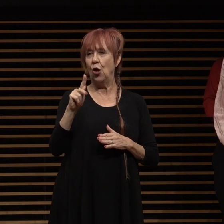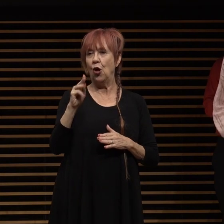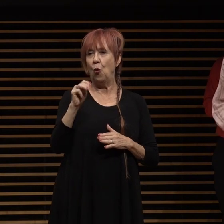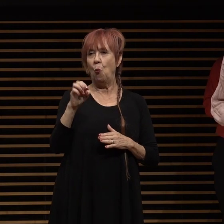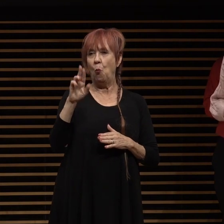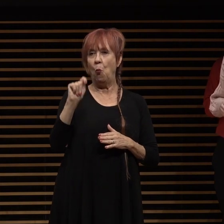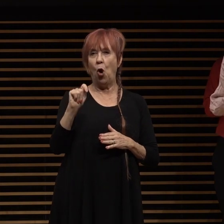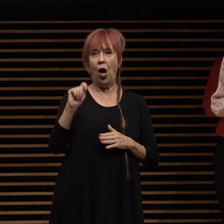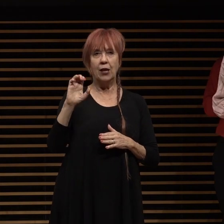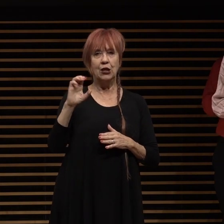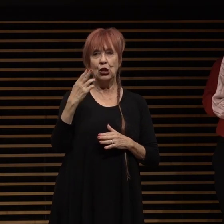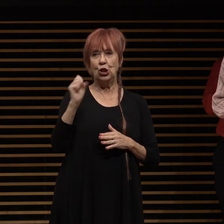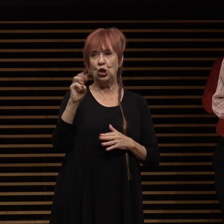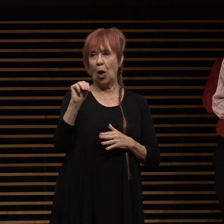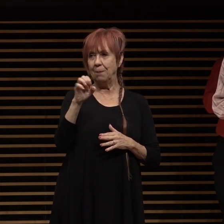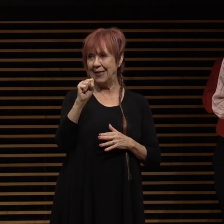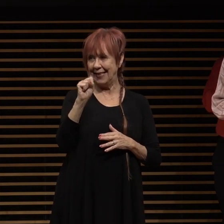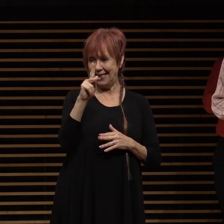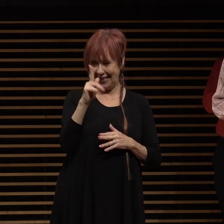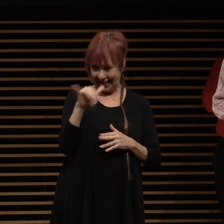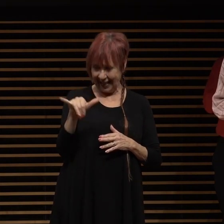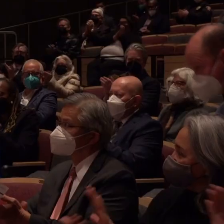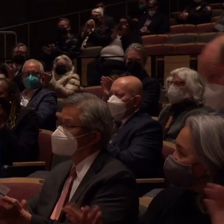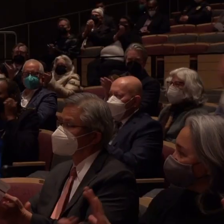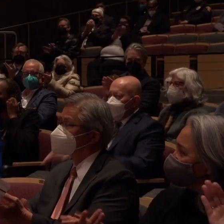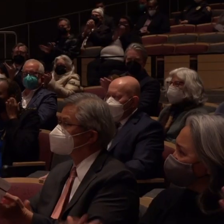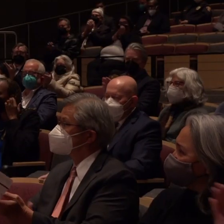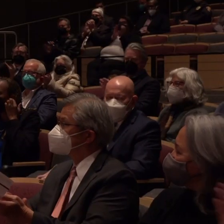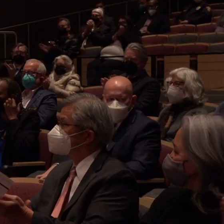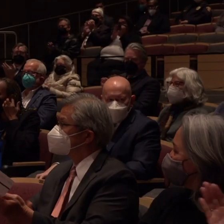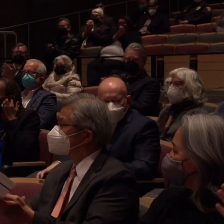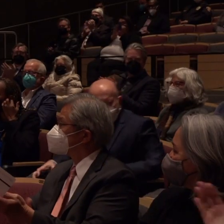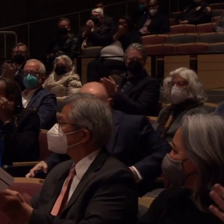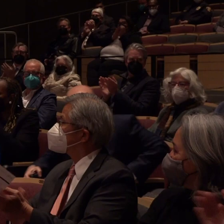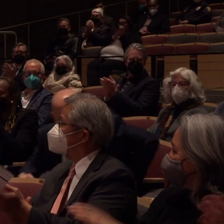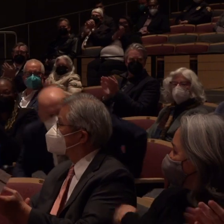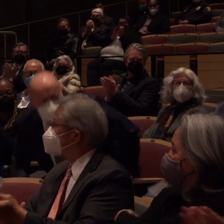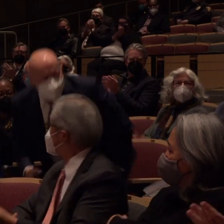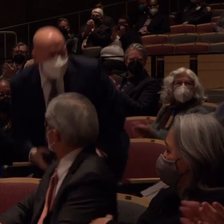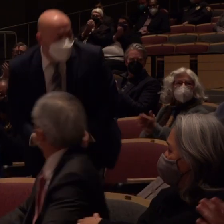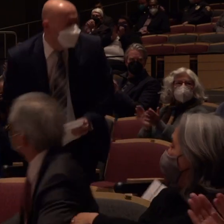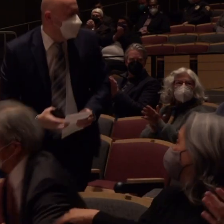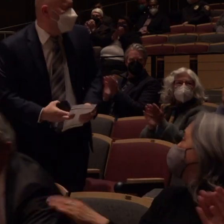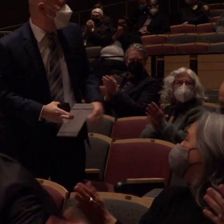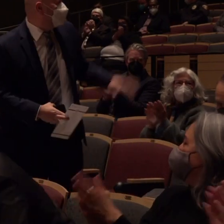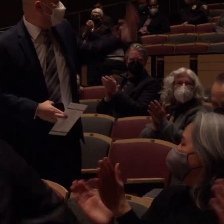so if you're on the city management team please stand up